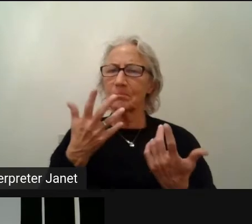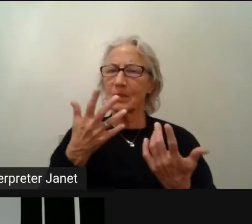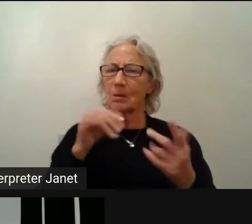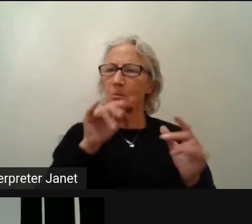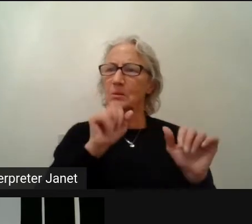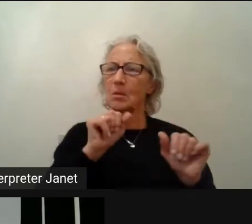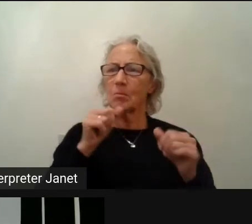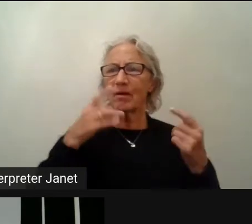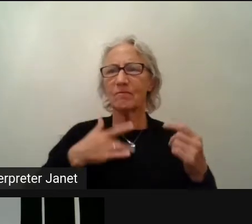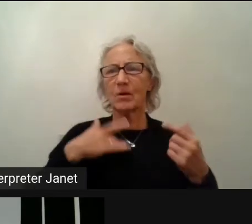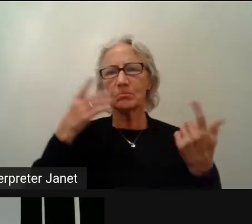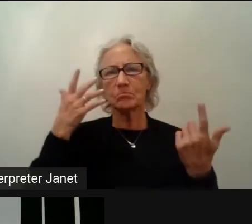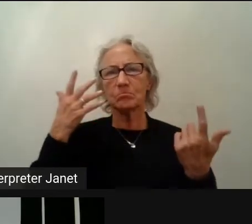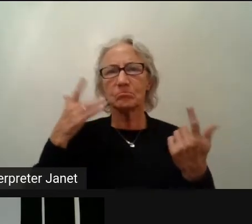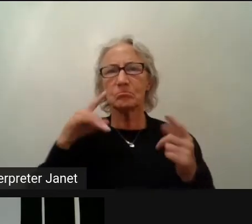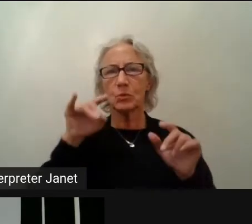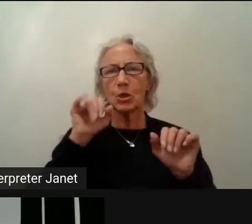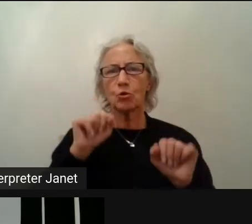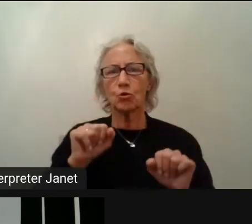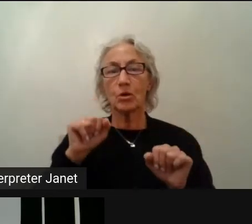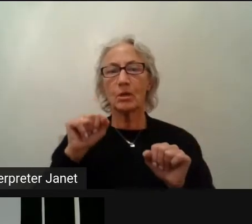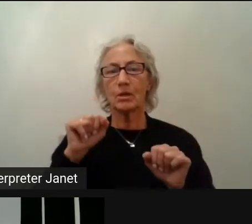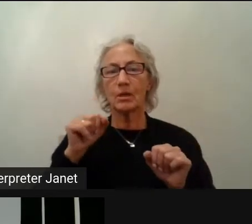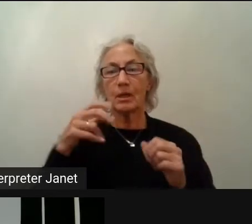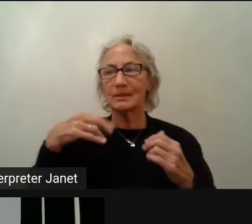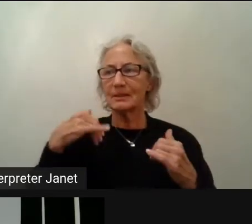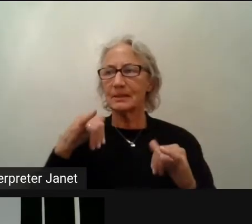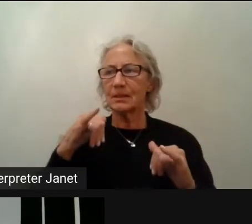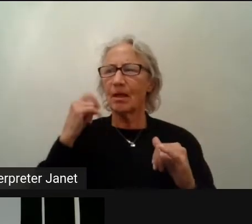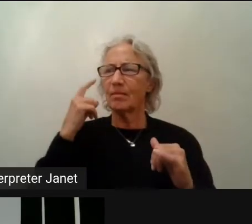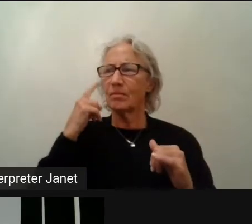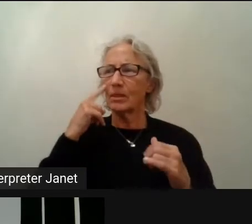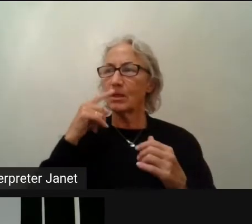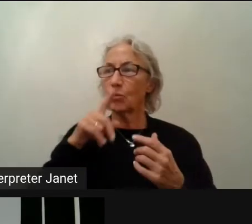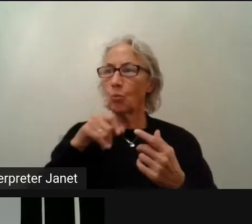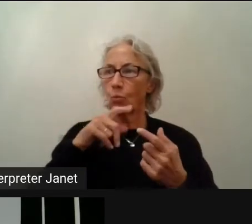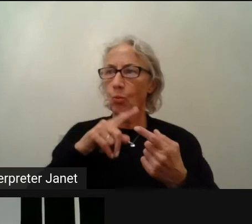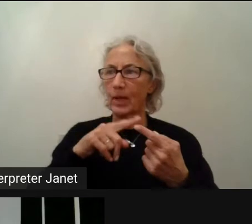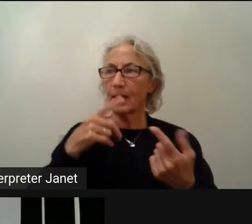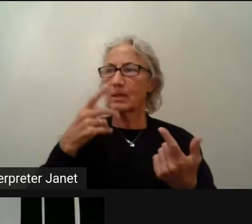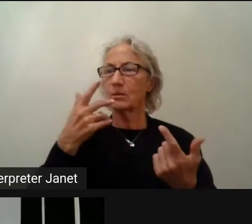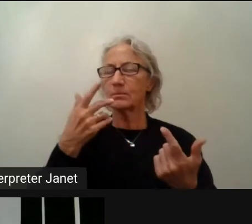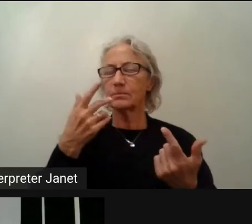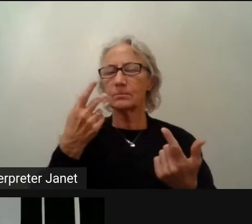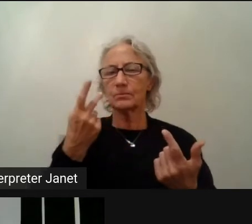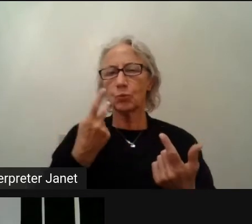I still think that when we talk about accessibility at least here now